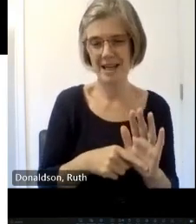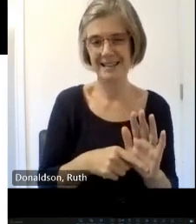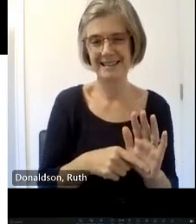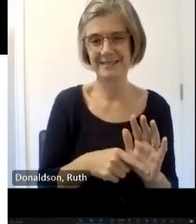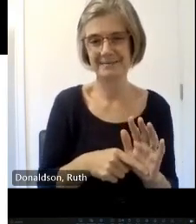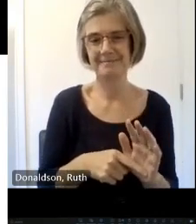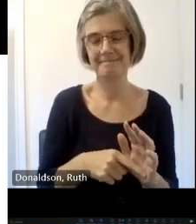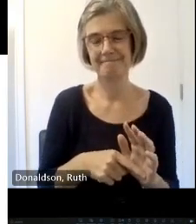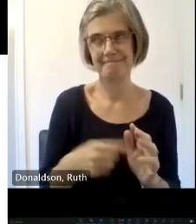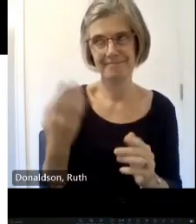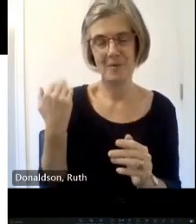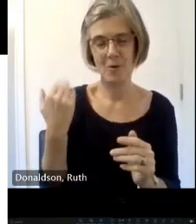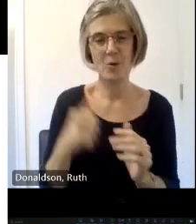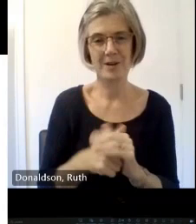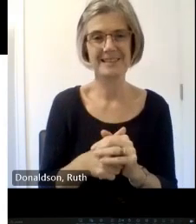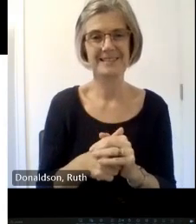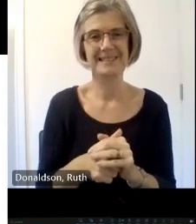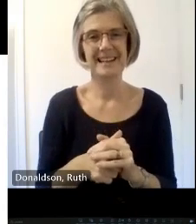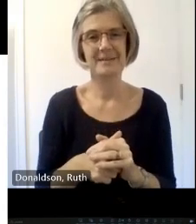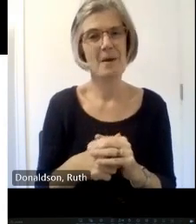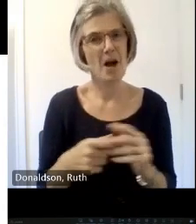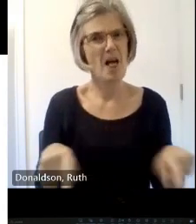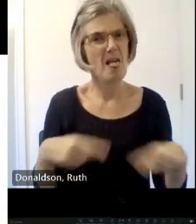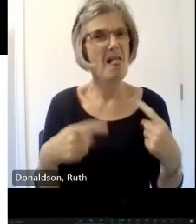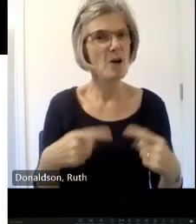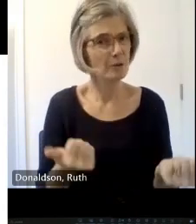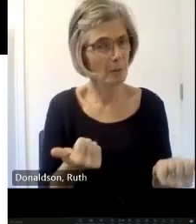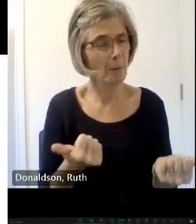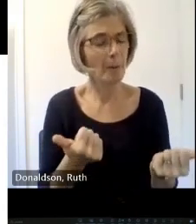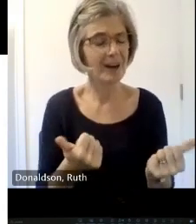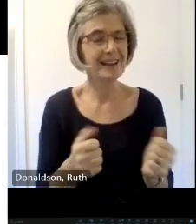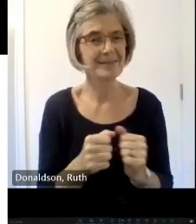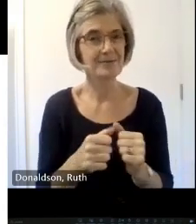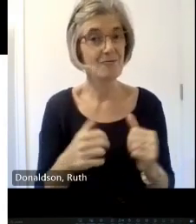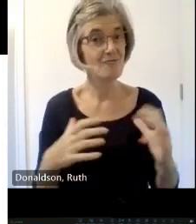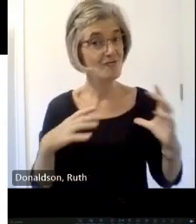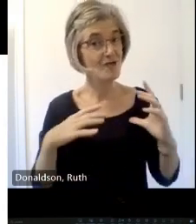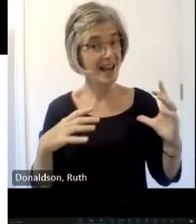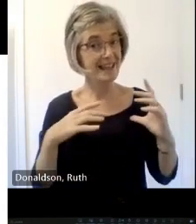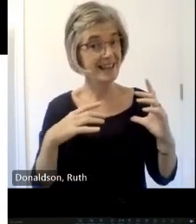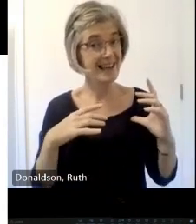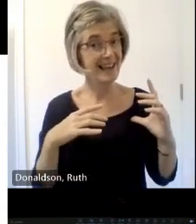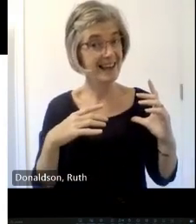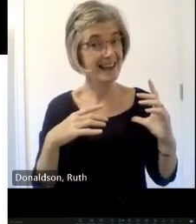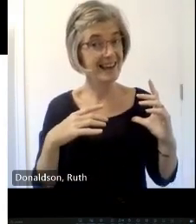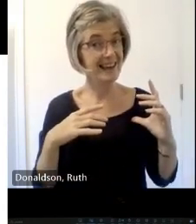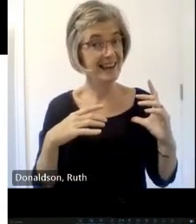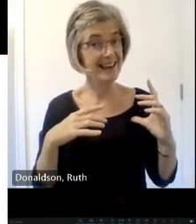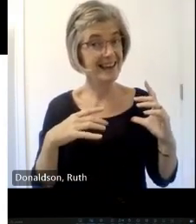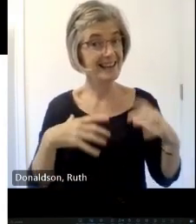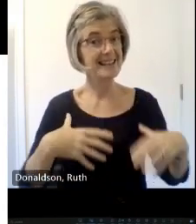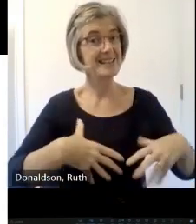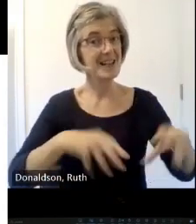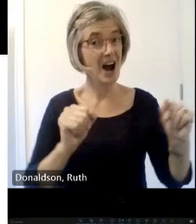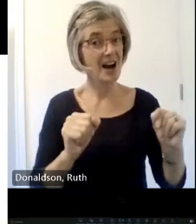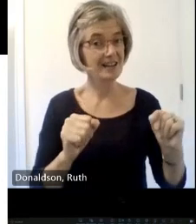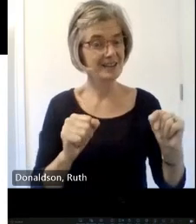the judges have allowed this um and if you're ready to go you're minutes starts now brilliant